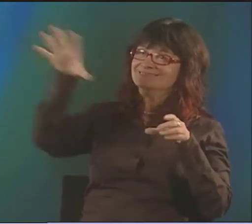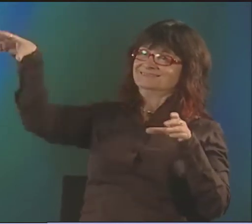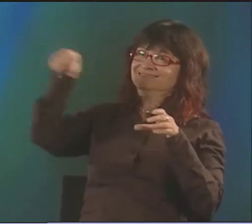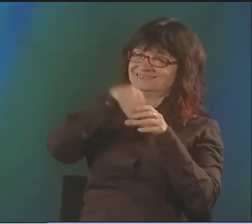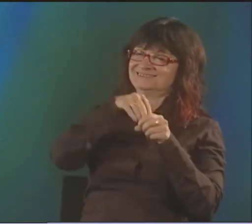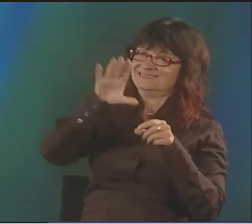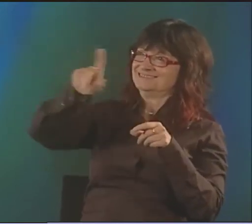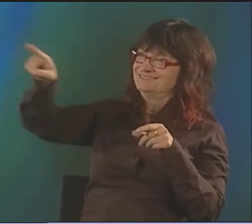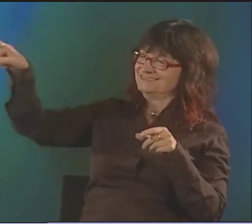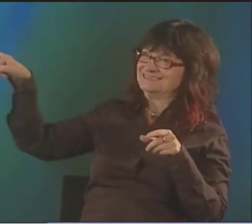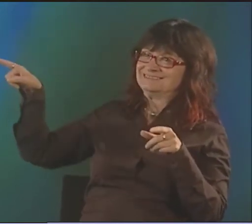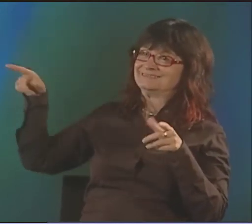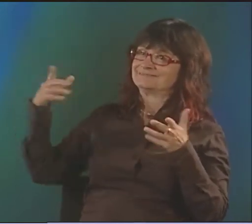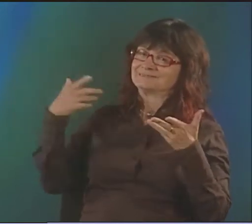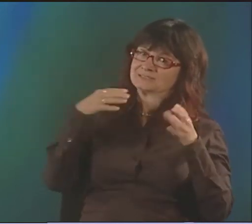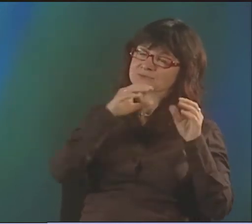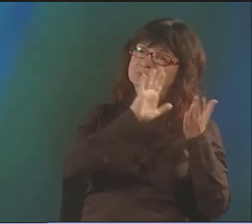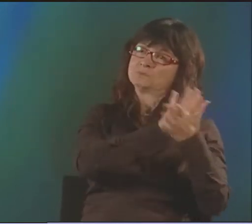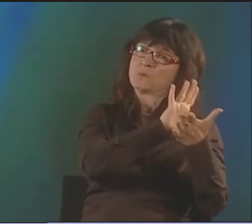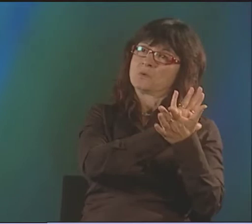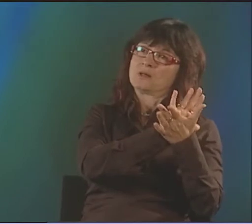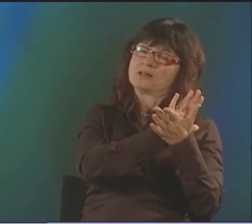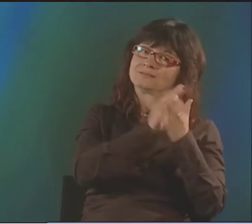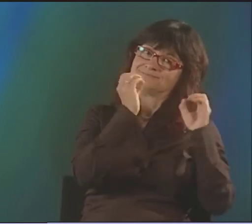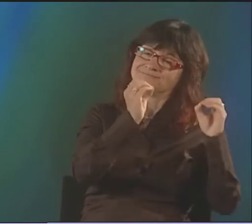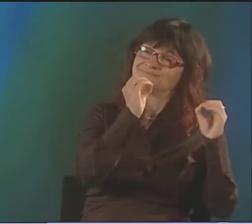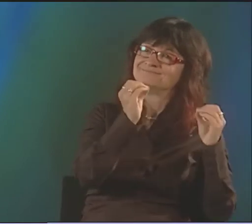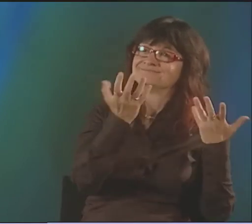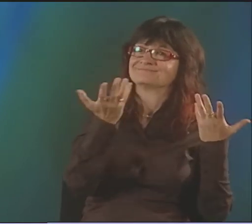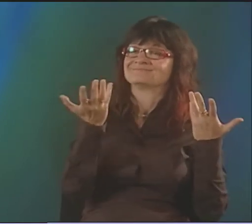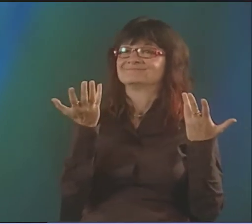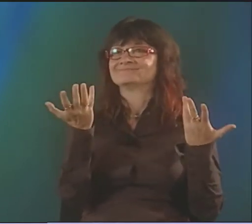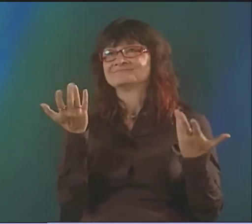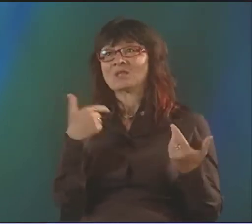SO A LOT OF THINGS IN THE ART WORLD THAT I MISSED, TOO.